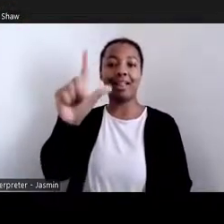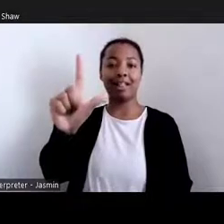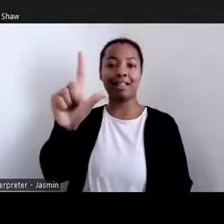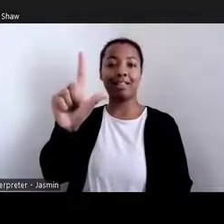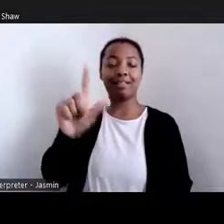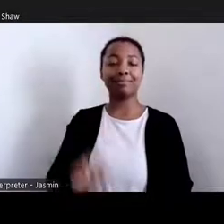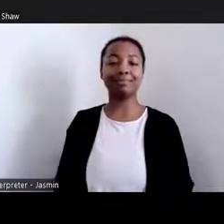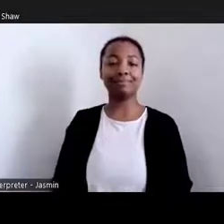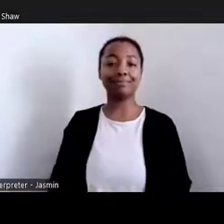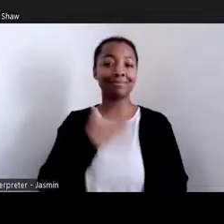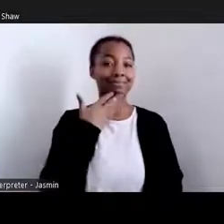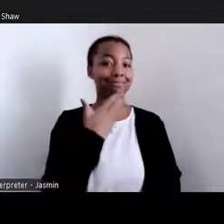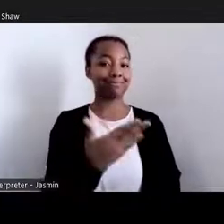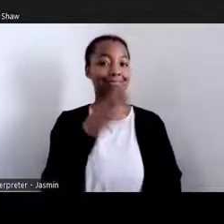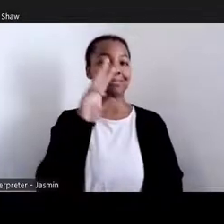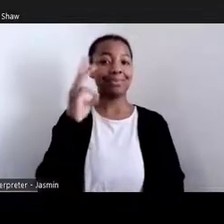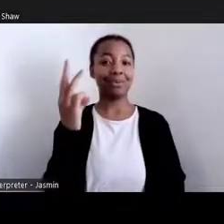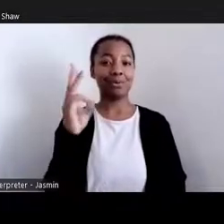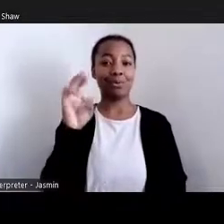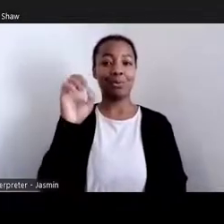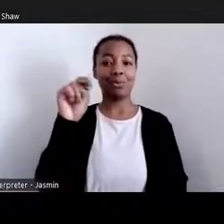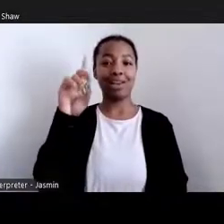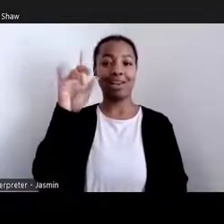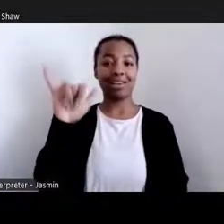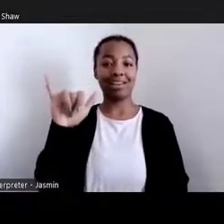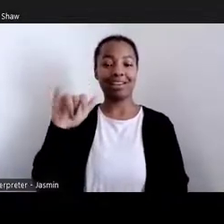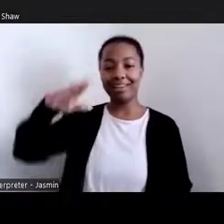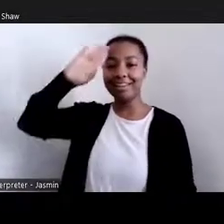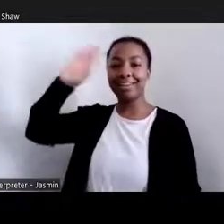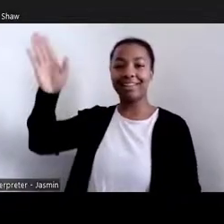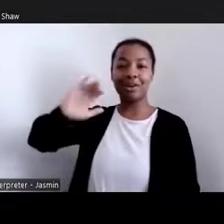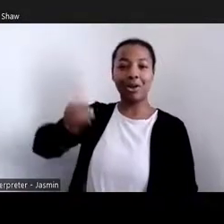Thank you, Wendy. Hello, and welcome to our National Agricultural Library